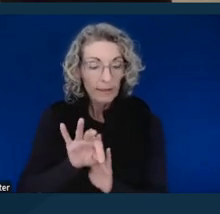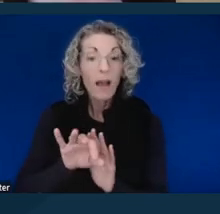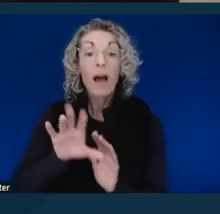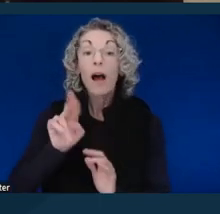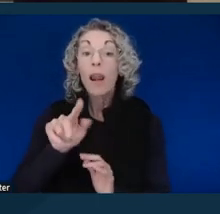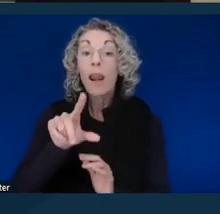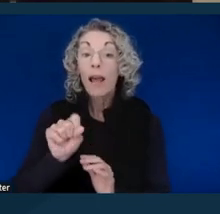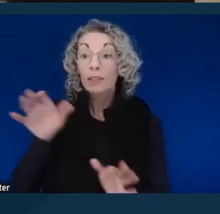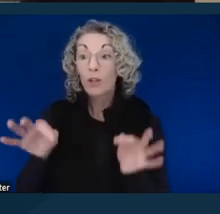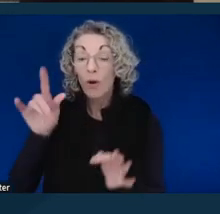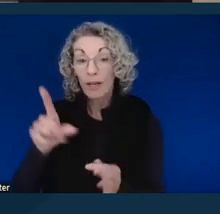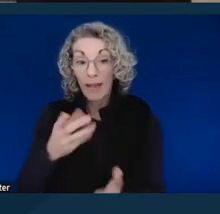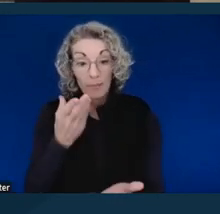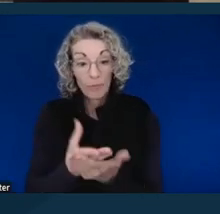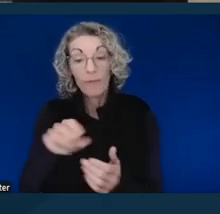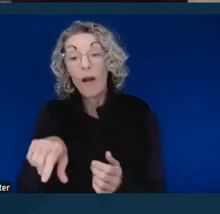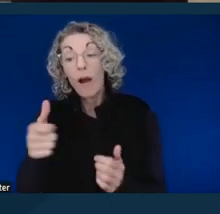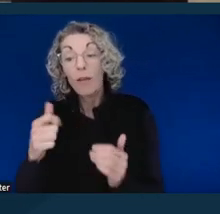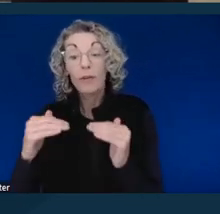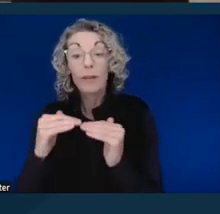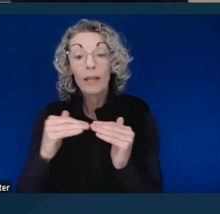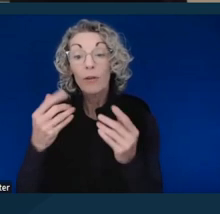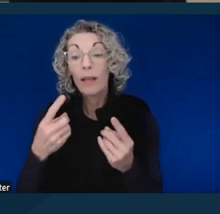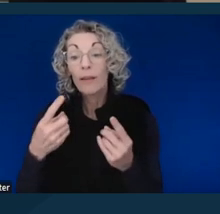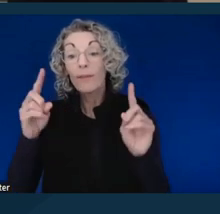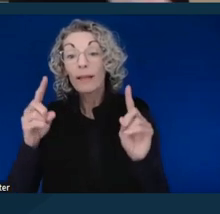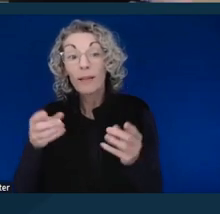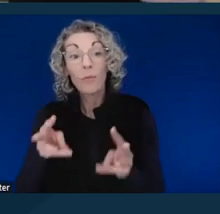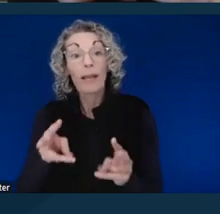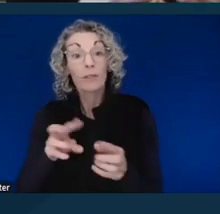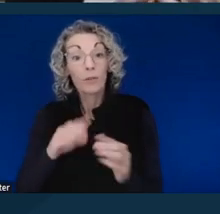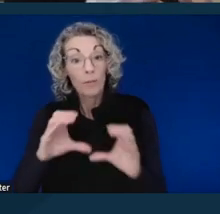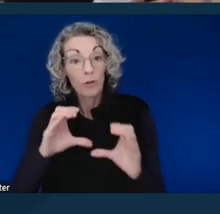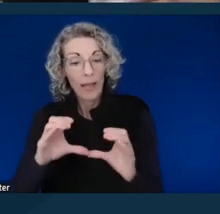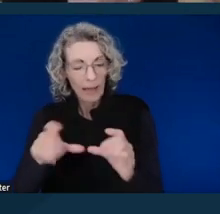that another equally effective means of communication is available or that the request would result